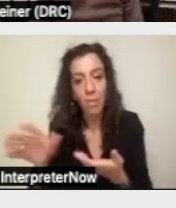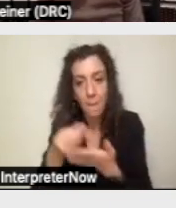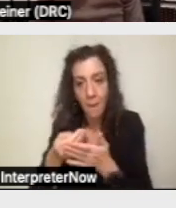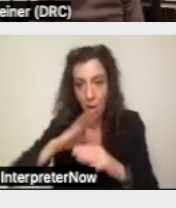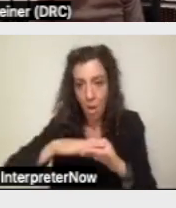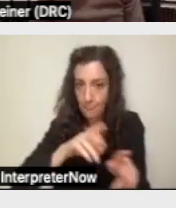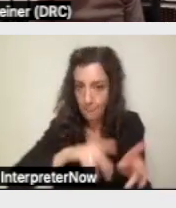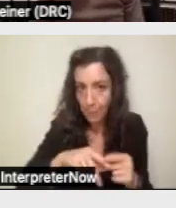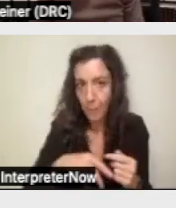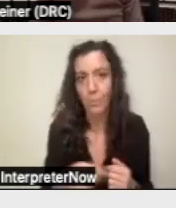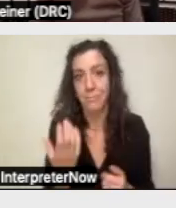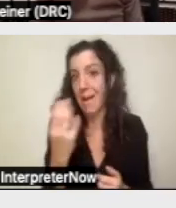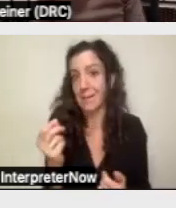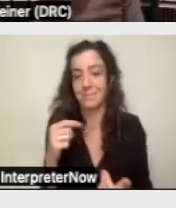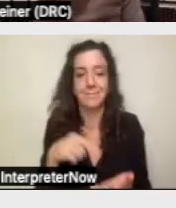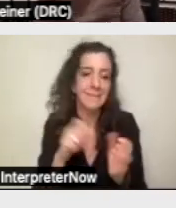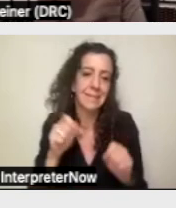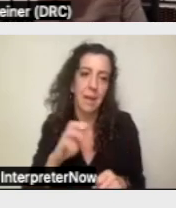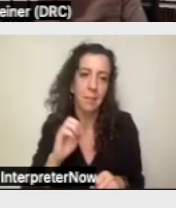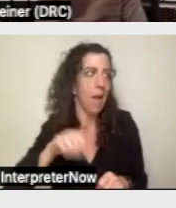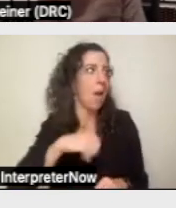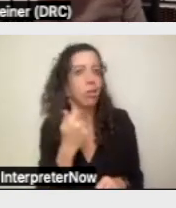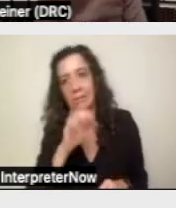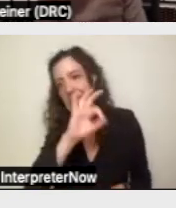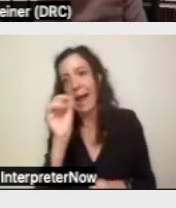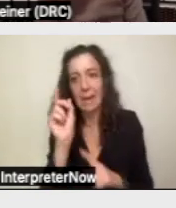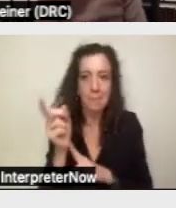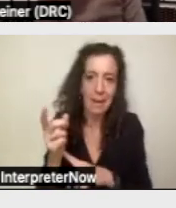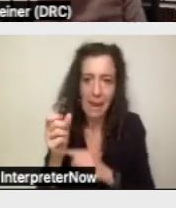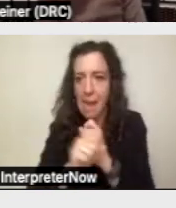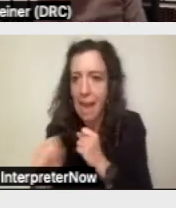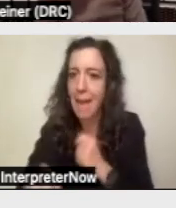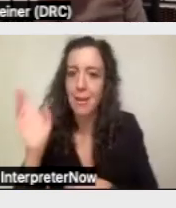know, again, this could be another 90-minute presentation, but we also see in our systems